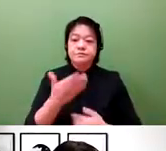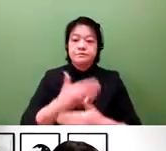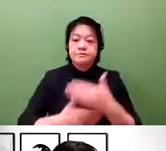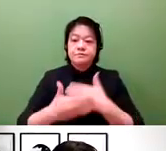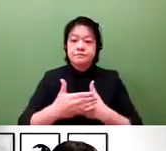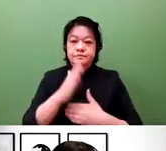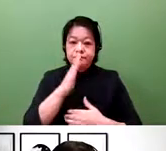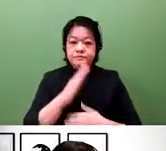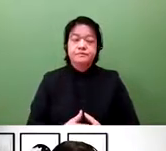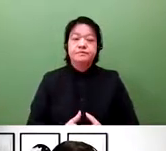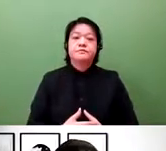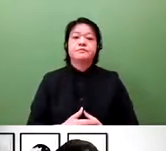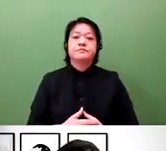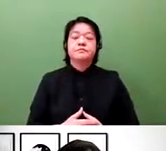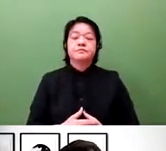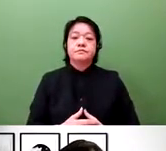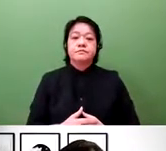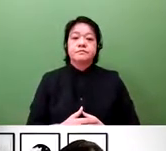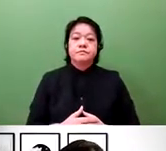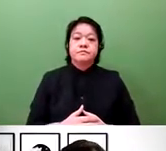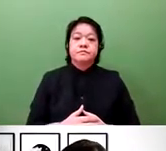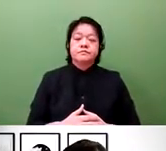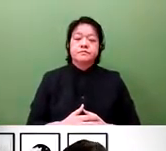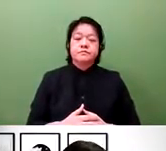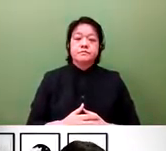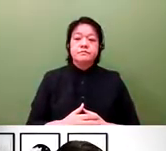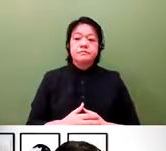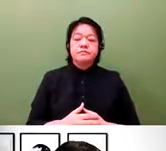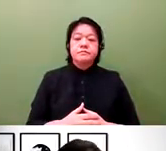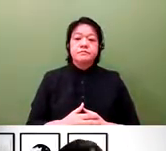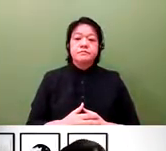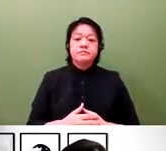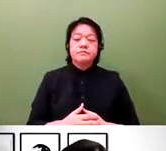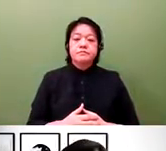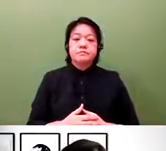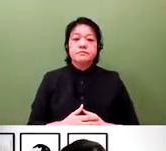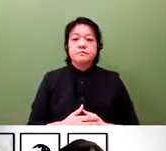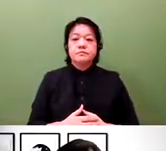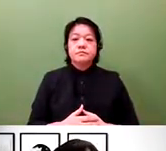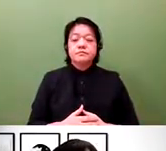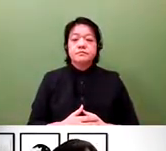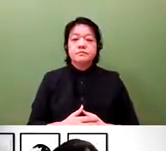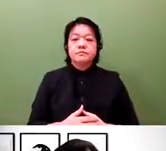to register their inventions as a path to trade, or as a utility moderate.